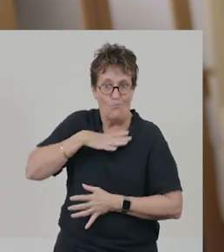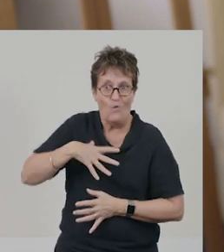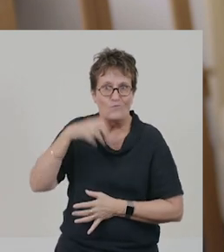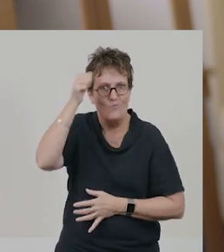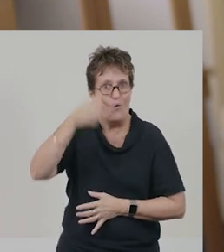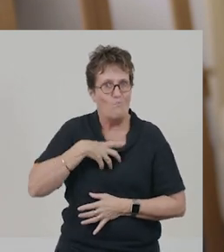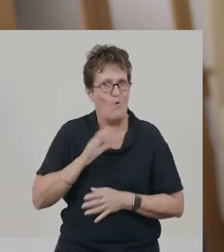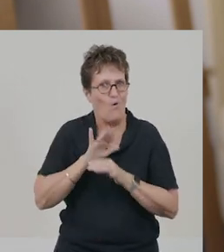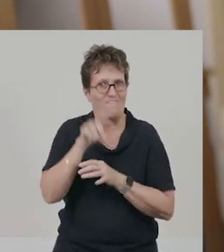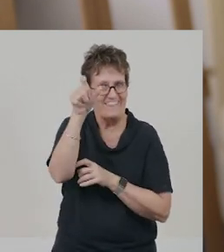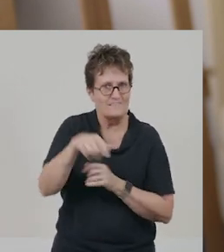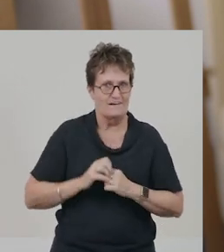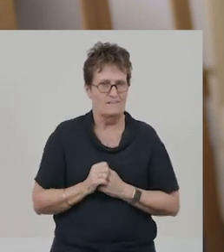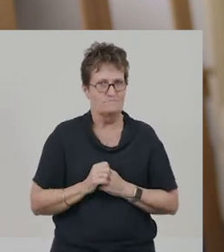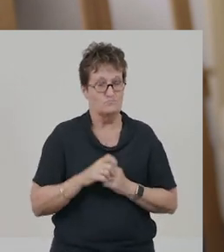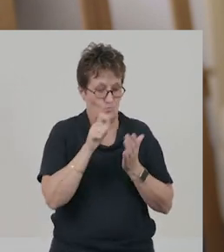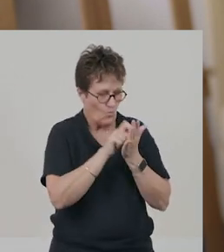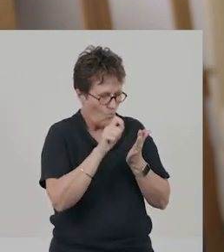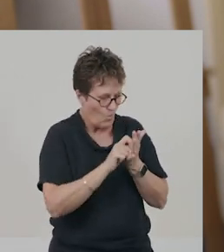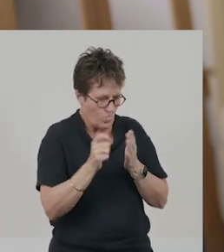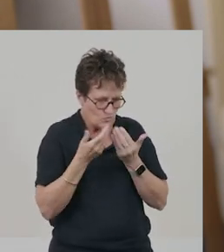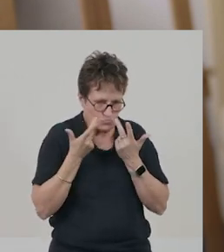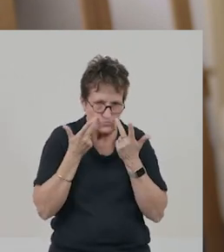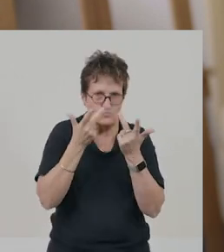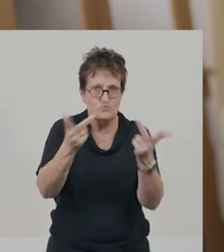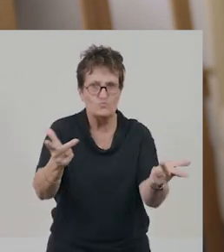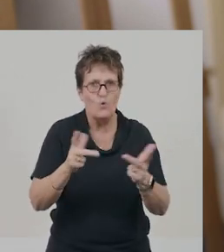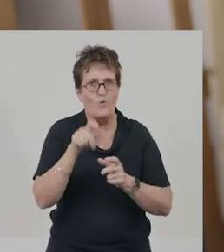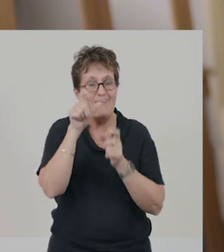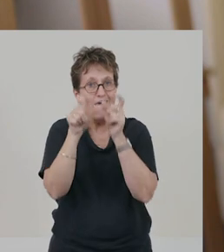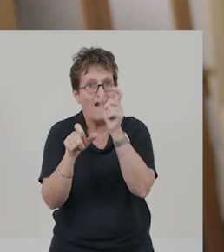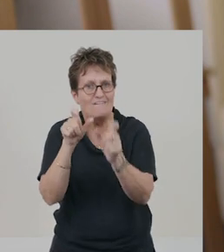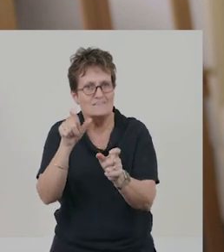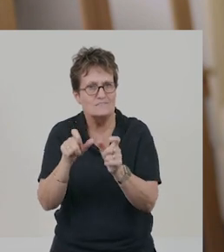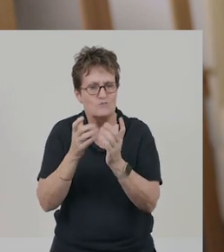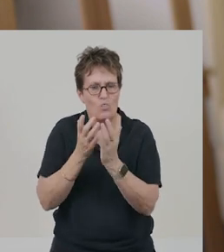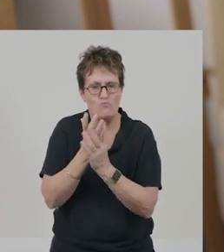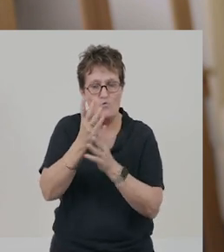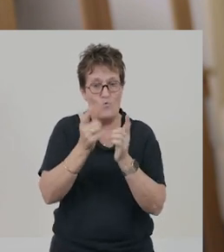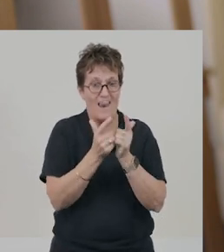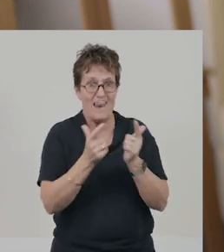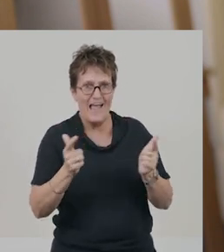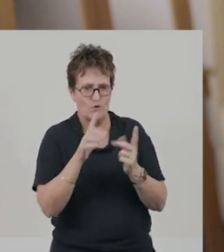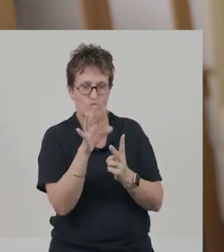Authors reveal their characters and help the reader connect with them, through their language choices.